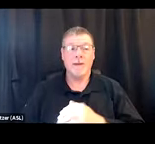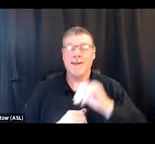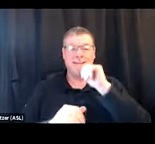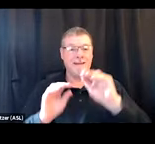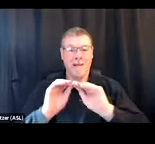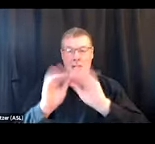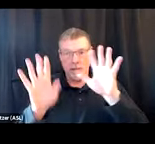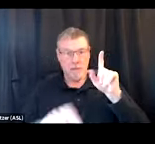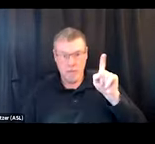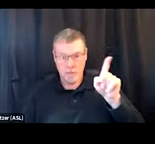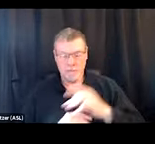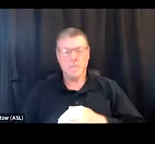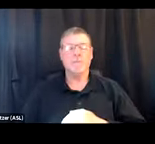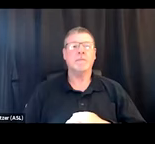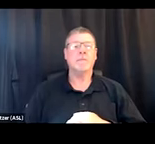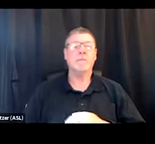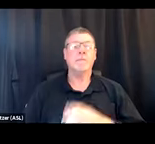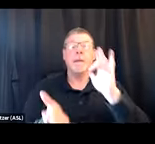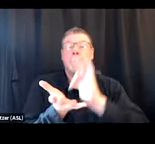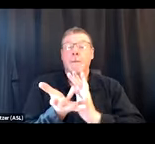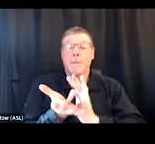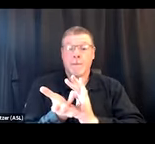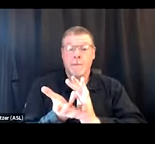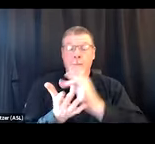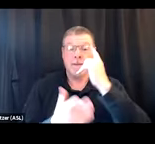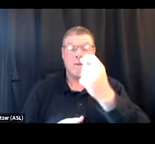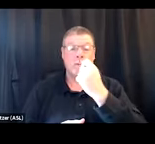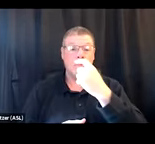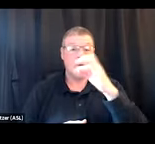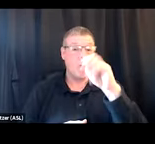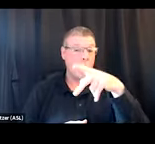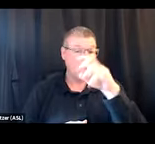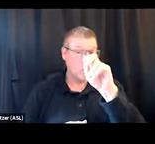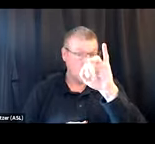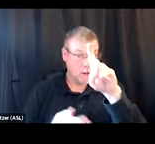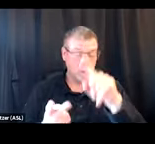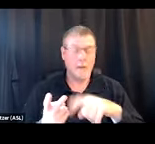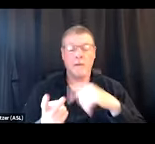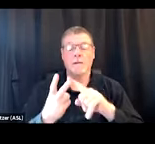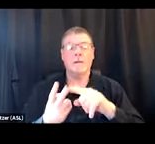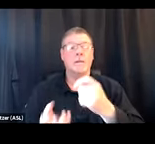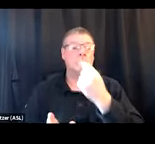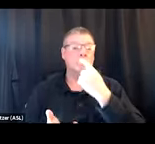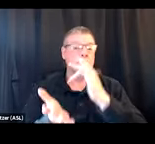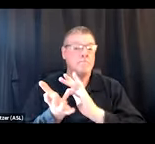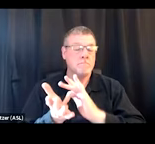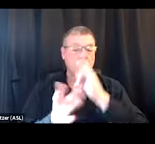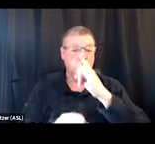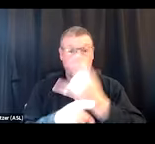is that medication for opioid use disorder, medication for alcohol use disorder, medication for stimulant use disorder